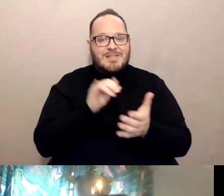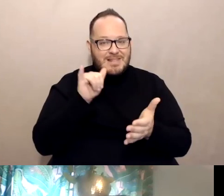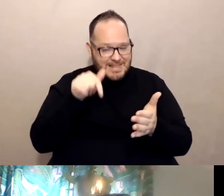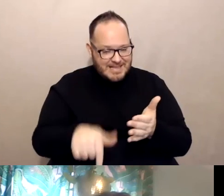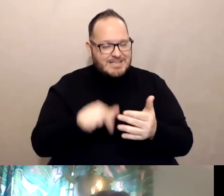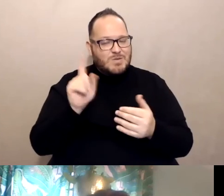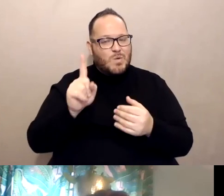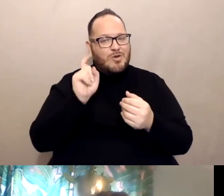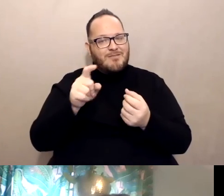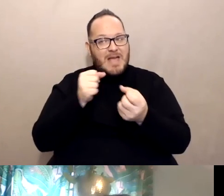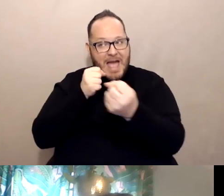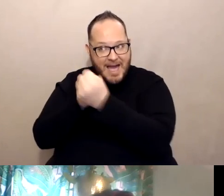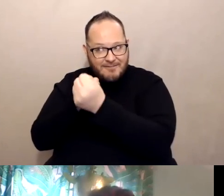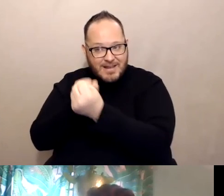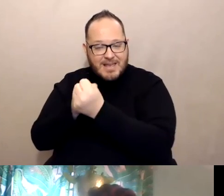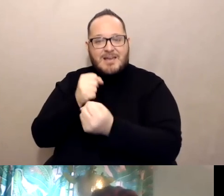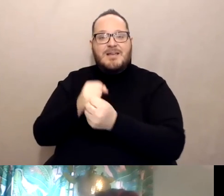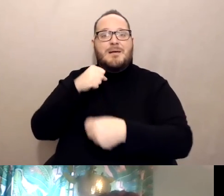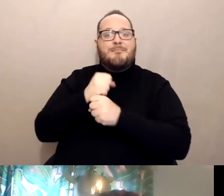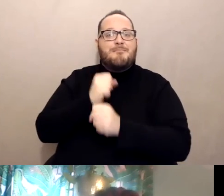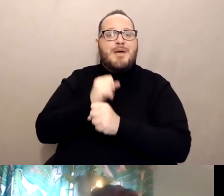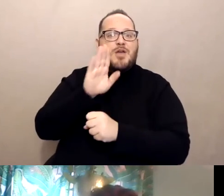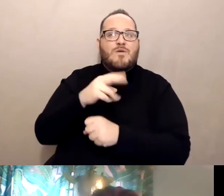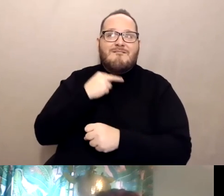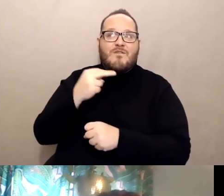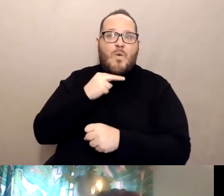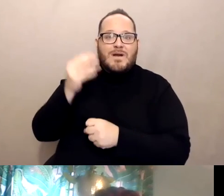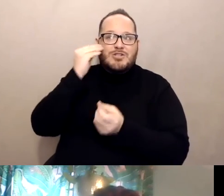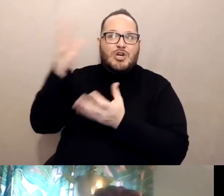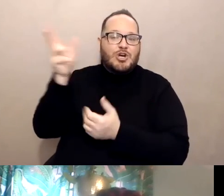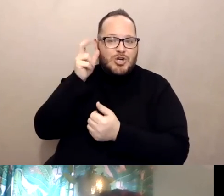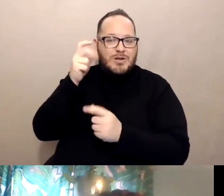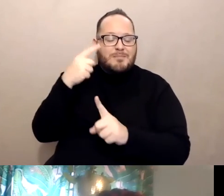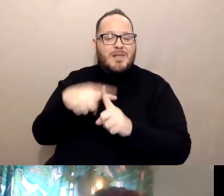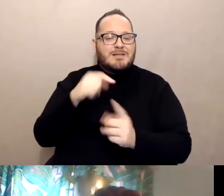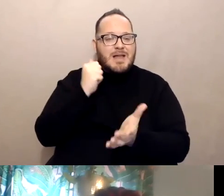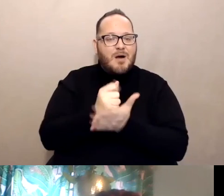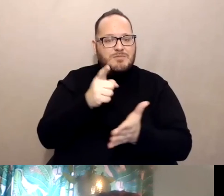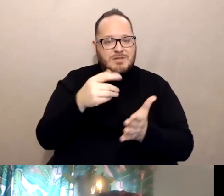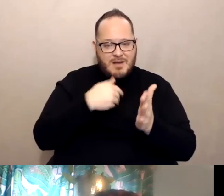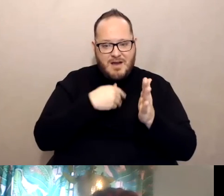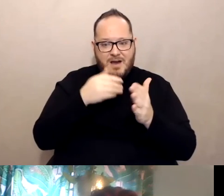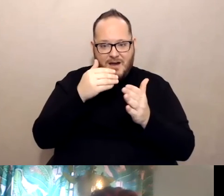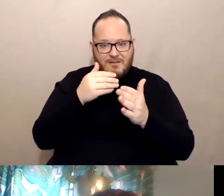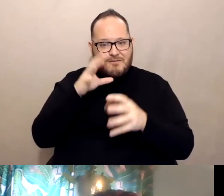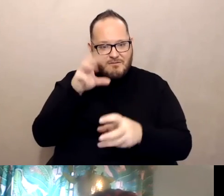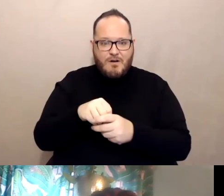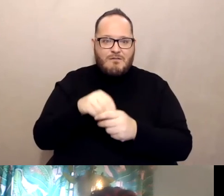And also it helps to have a little bit of patience too because a lot of these plans are underway and are at various stages of rollout